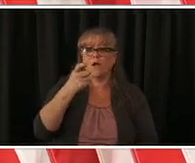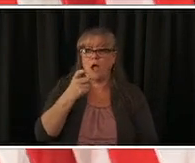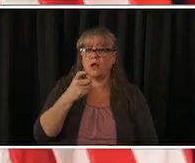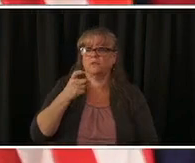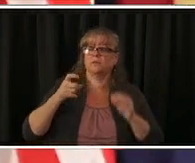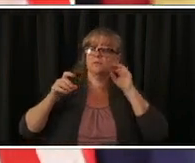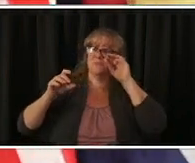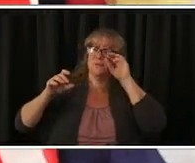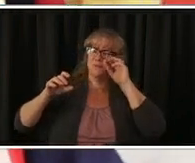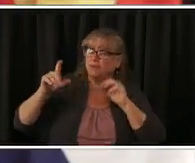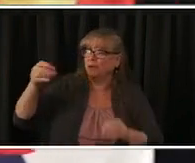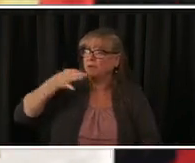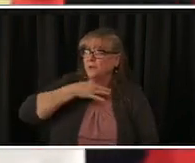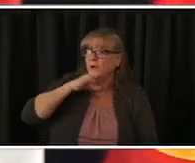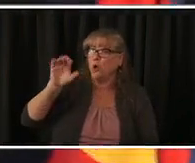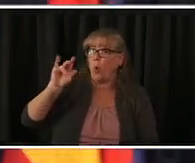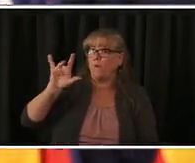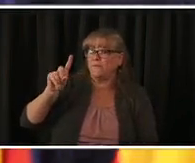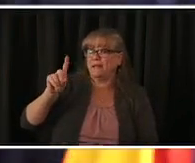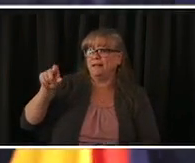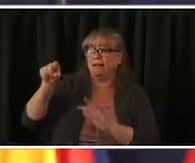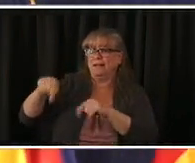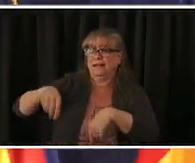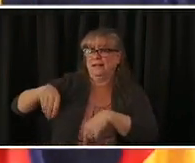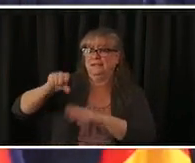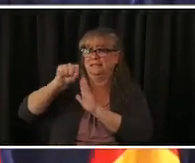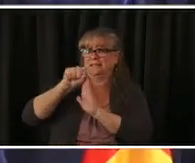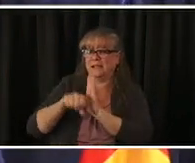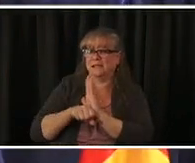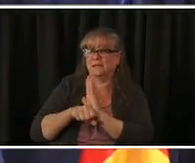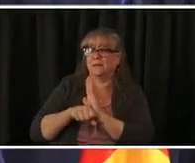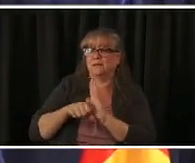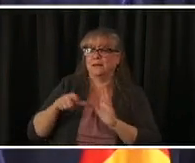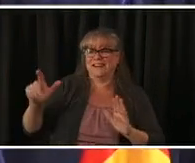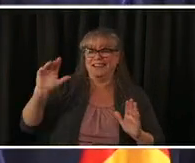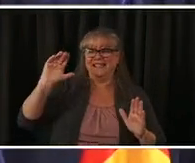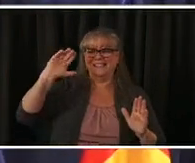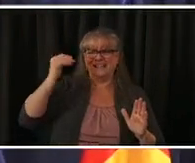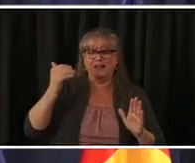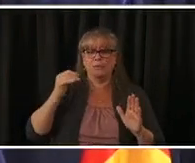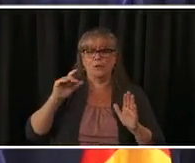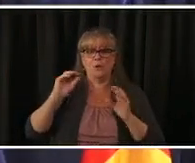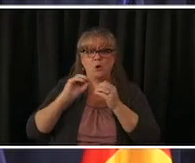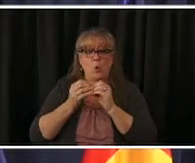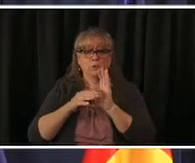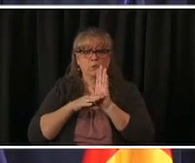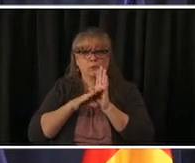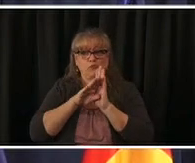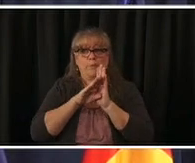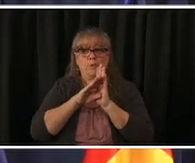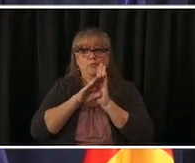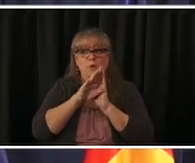state seems that variant cases are rising right now we've got about 800 total cases of concern so